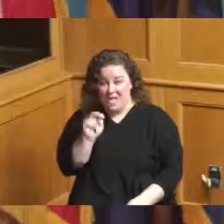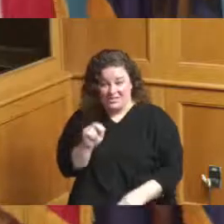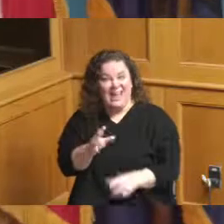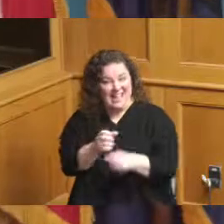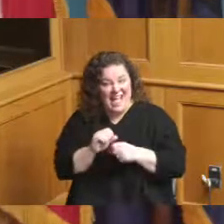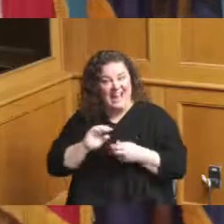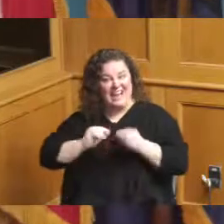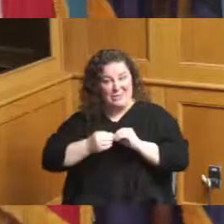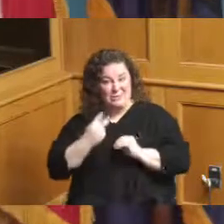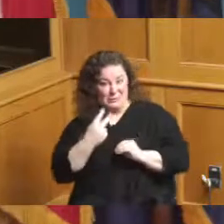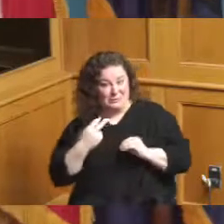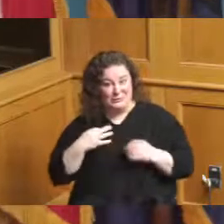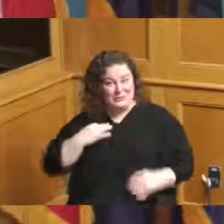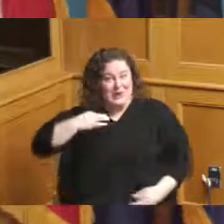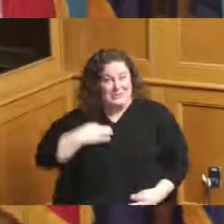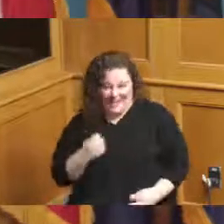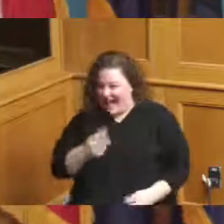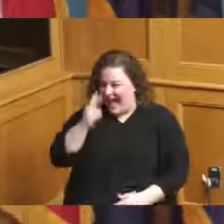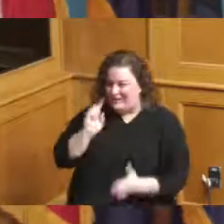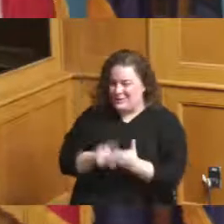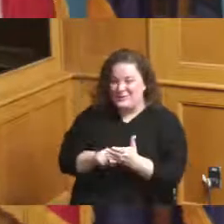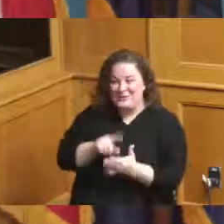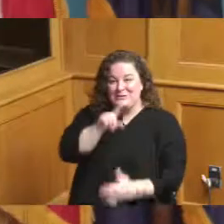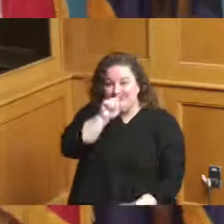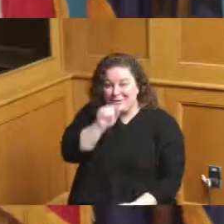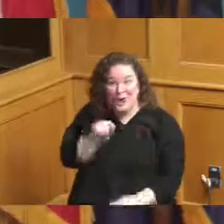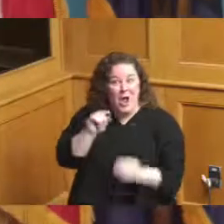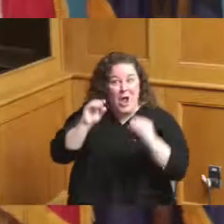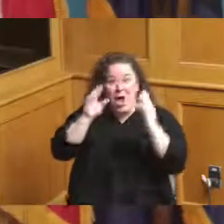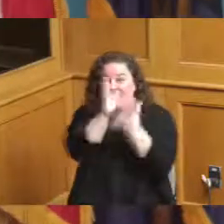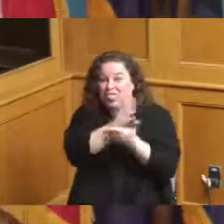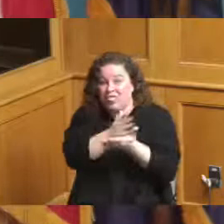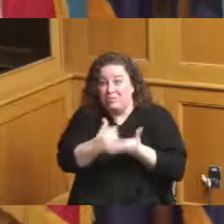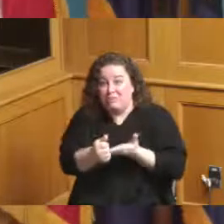they said I saw on twitter there are no more McPherson jerseys available anywhere